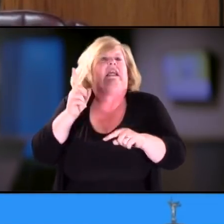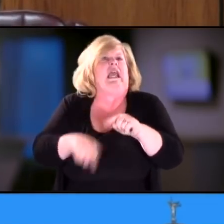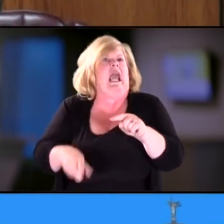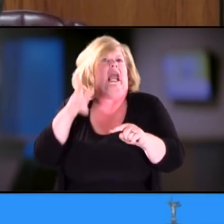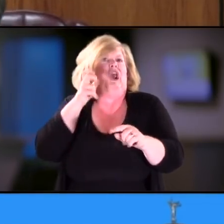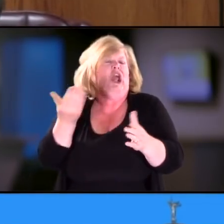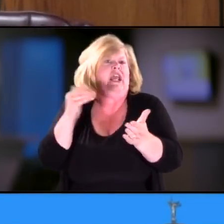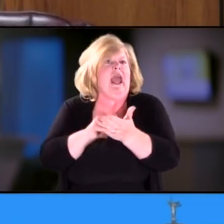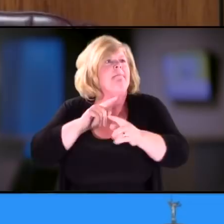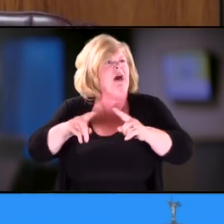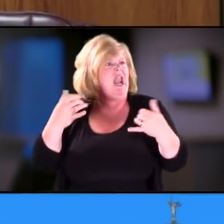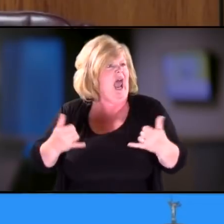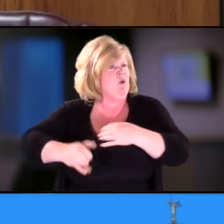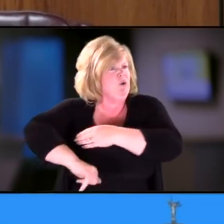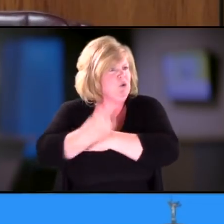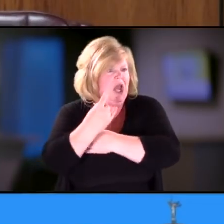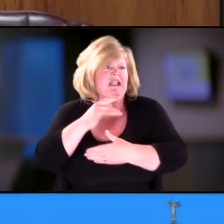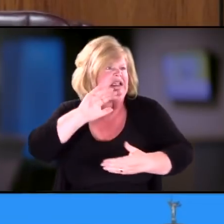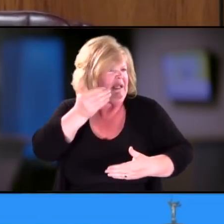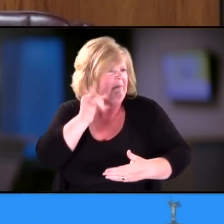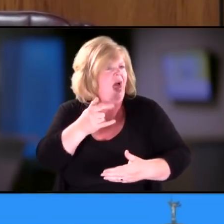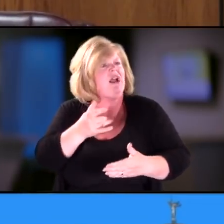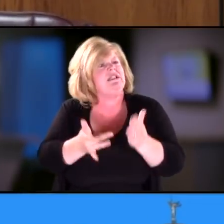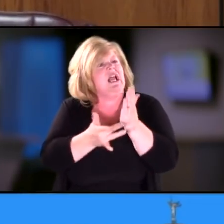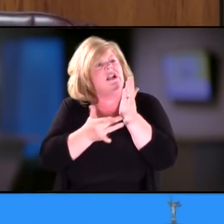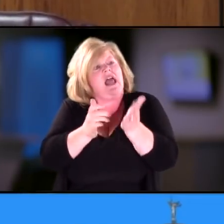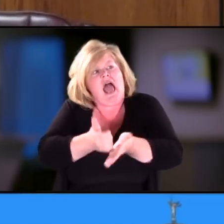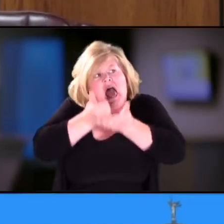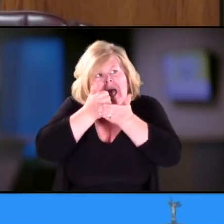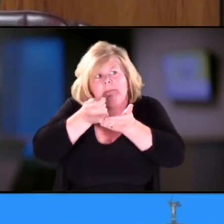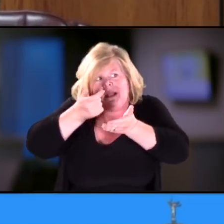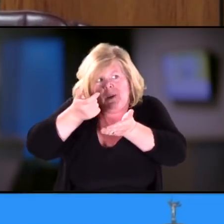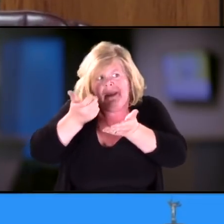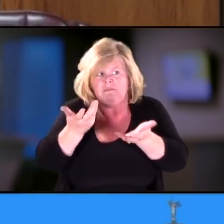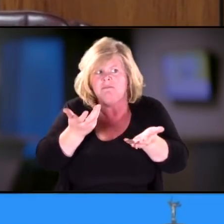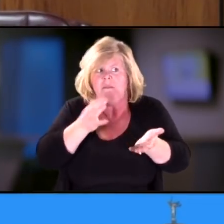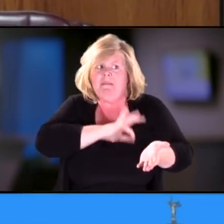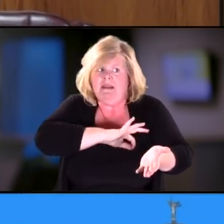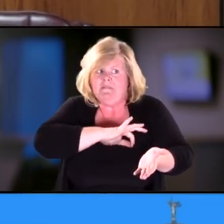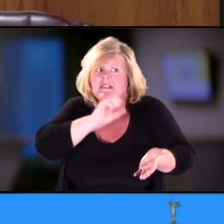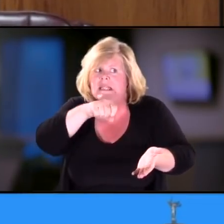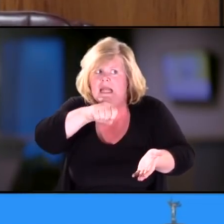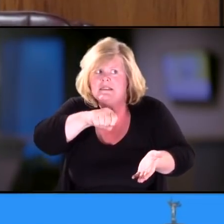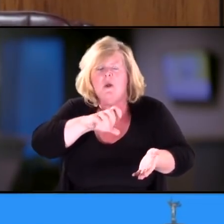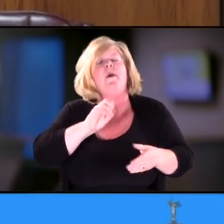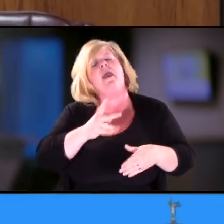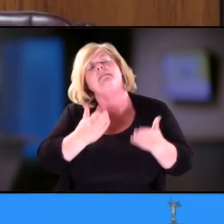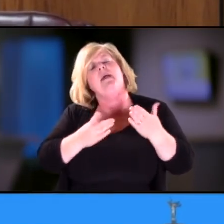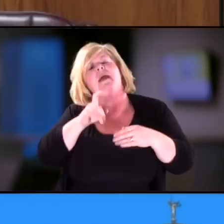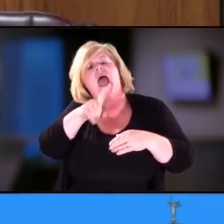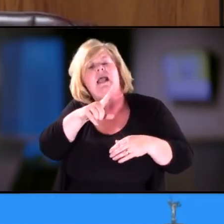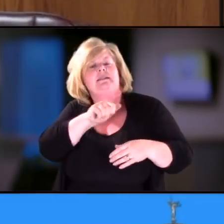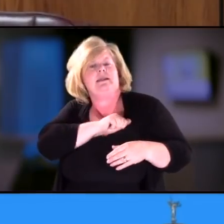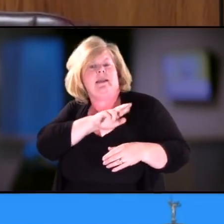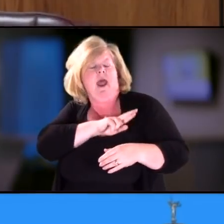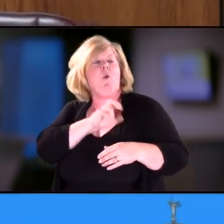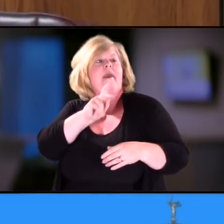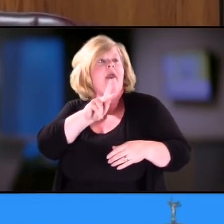So, it sounds like possibly. I guess my other question too and again maybe for Annette, with these funds do we